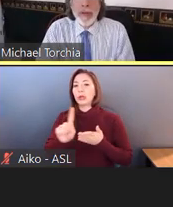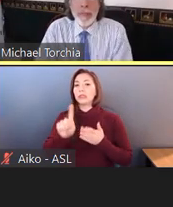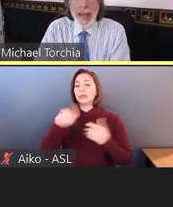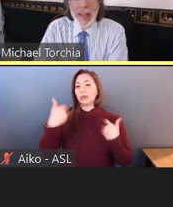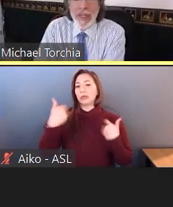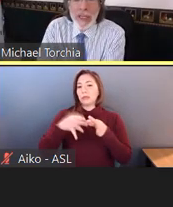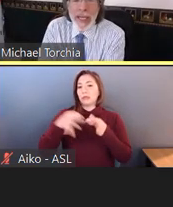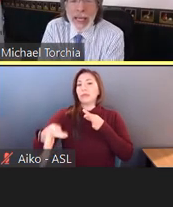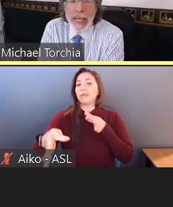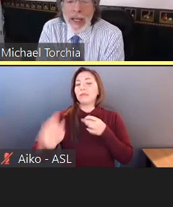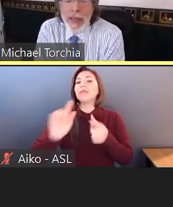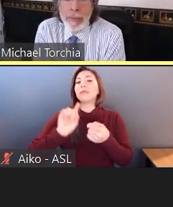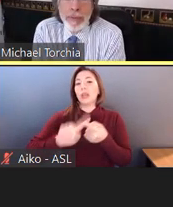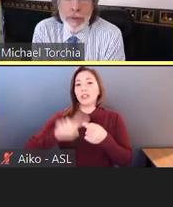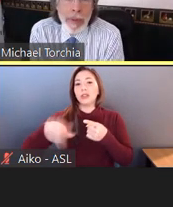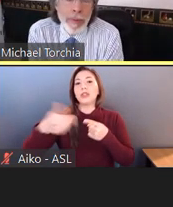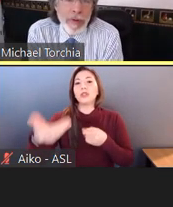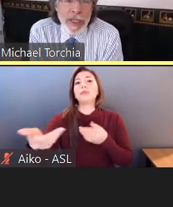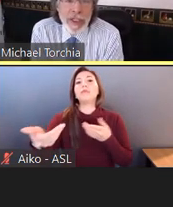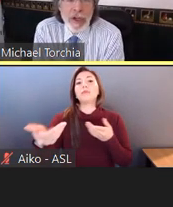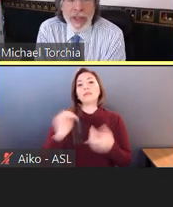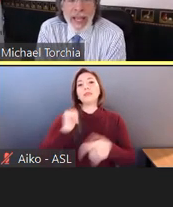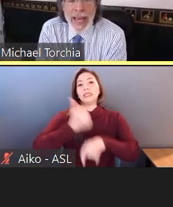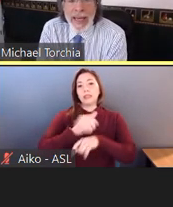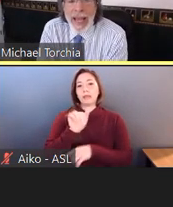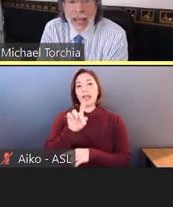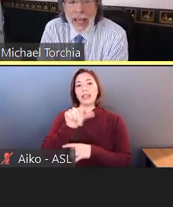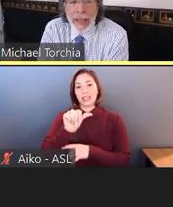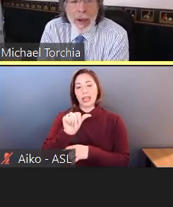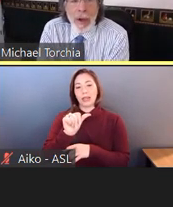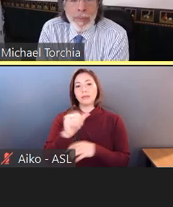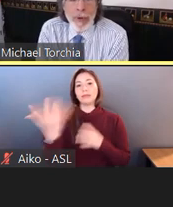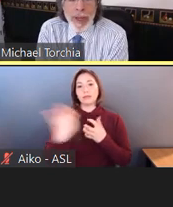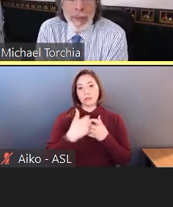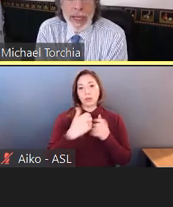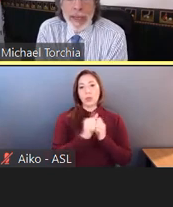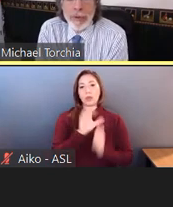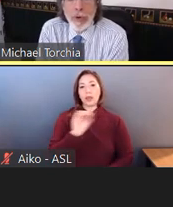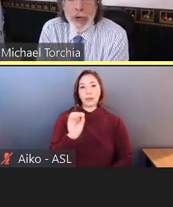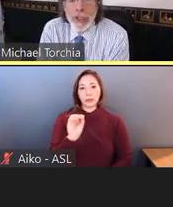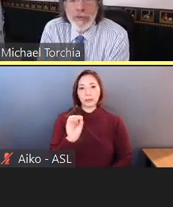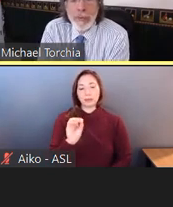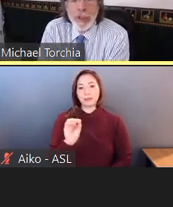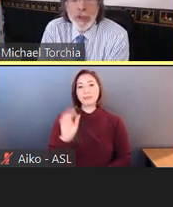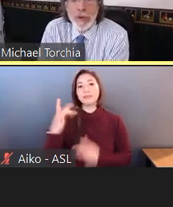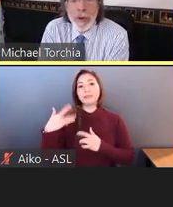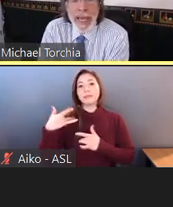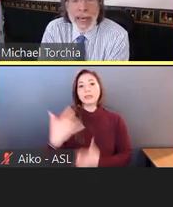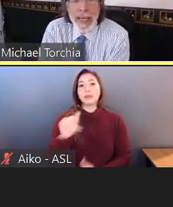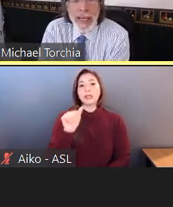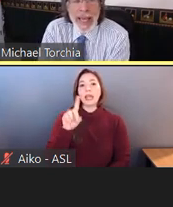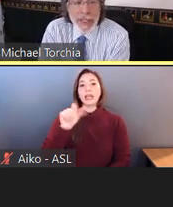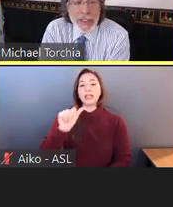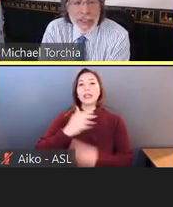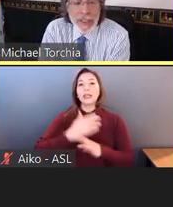Basically, the employment provisions of the ADA prohibit employers from discriminating against--